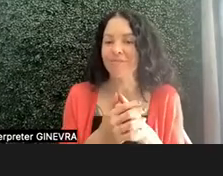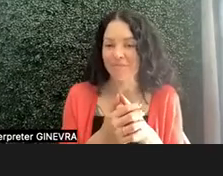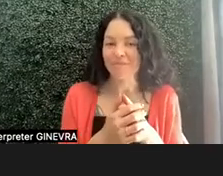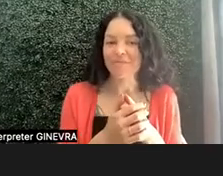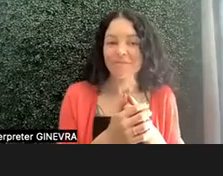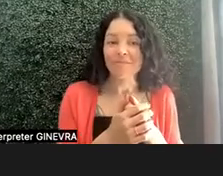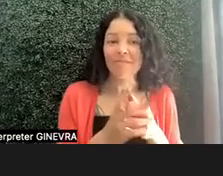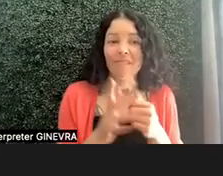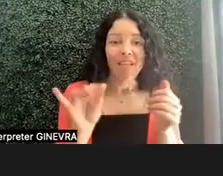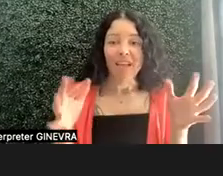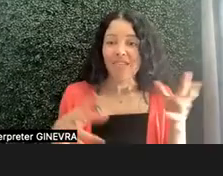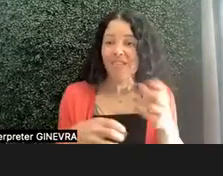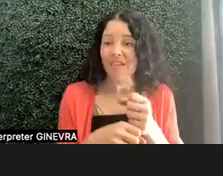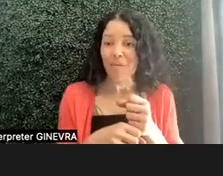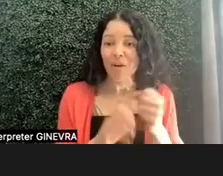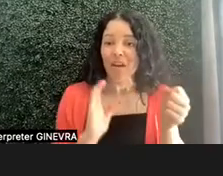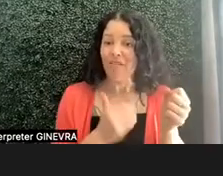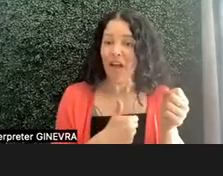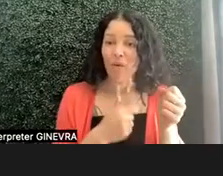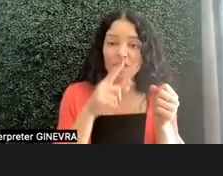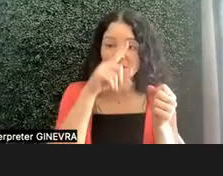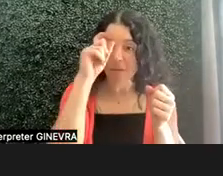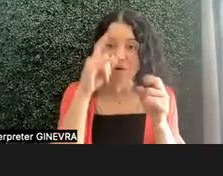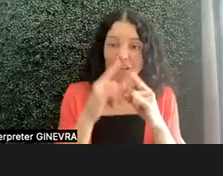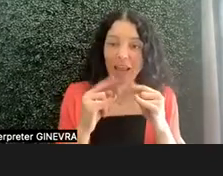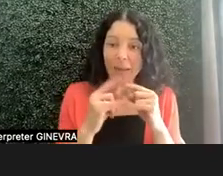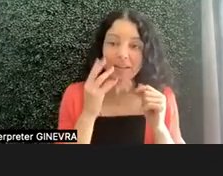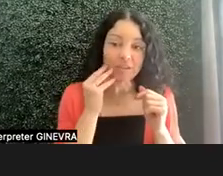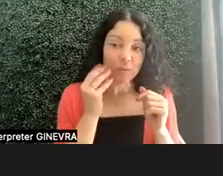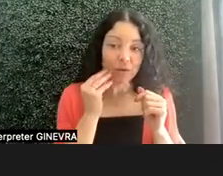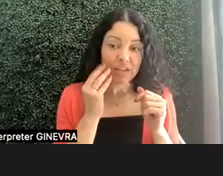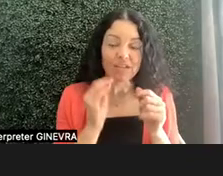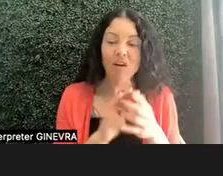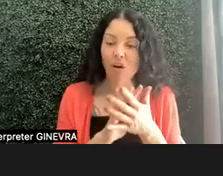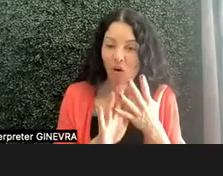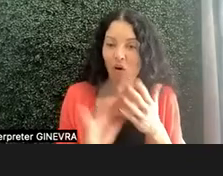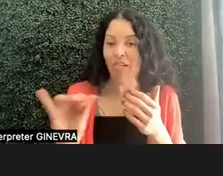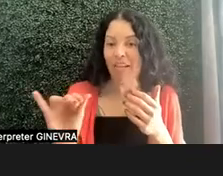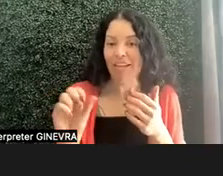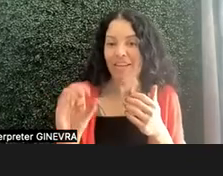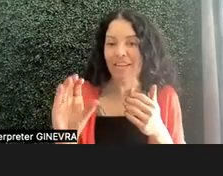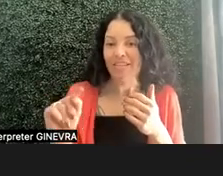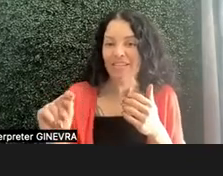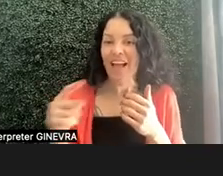And that is a summary of our summer camp experience. All of it, like Scott said, for this particular program,